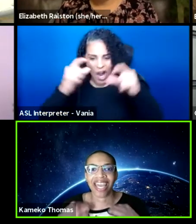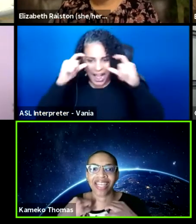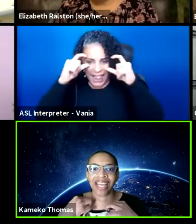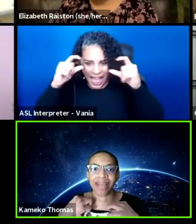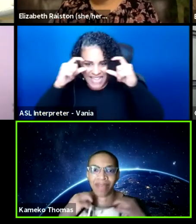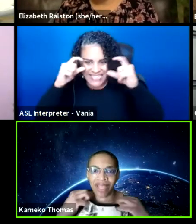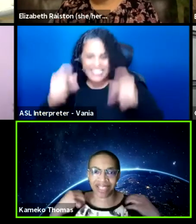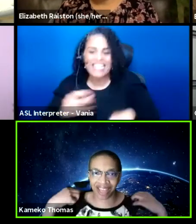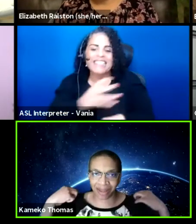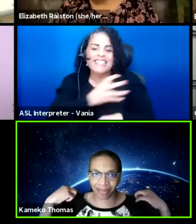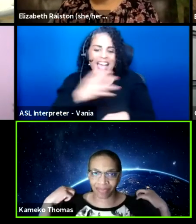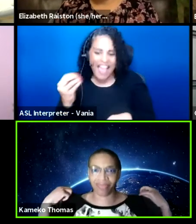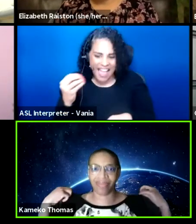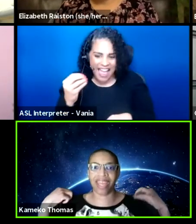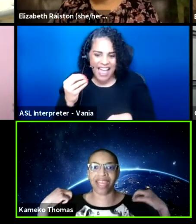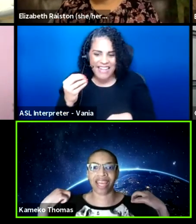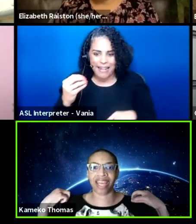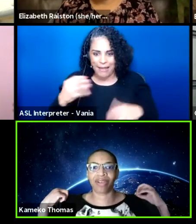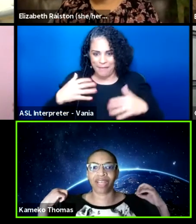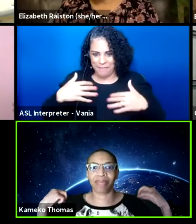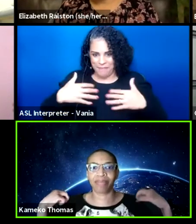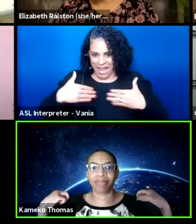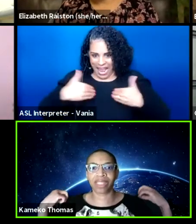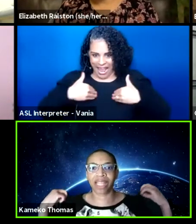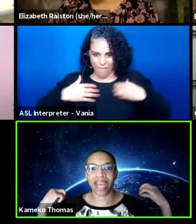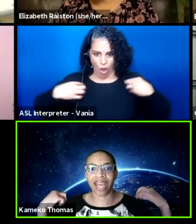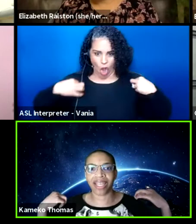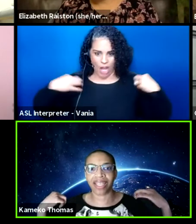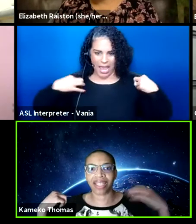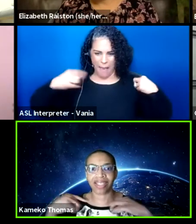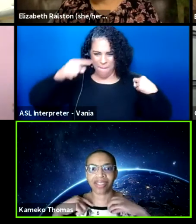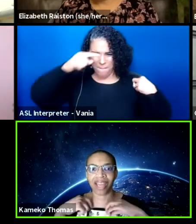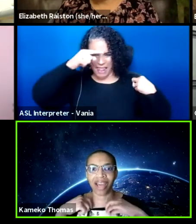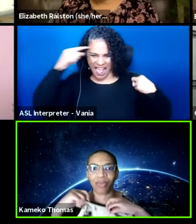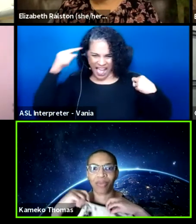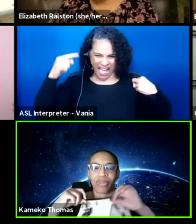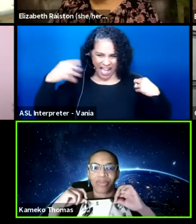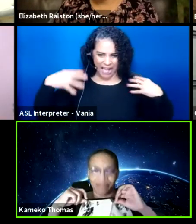and I'm, and I have on a black top with flowers.